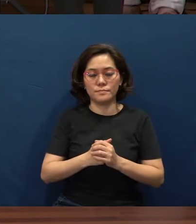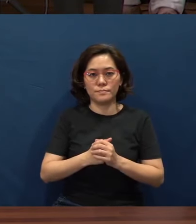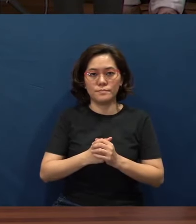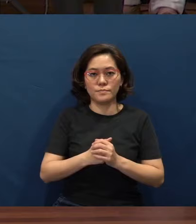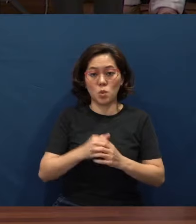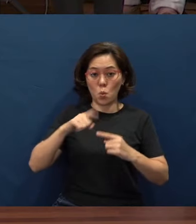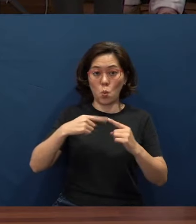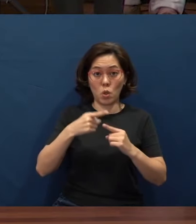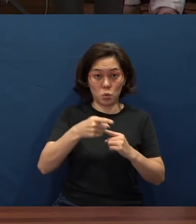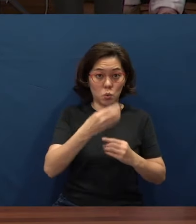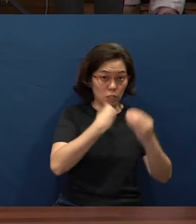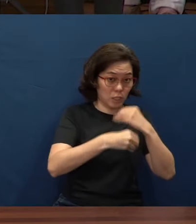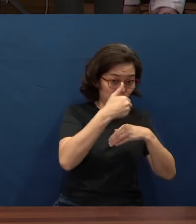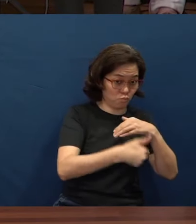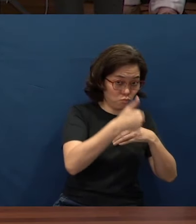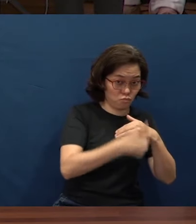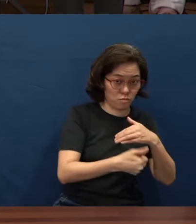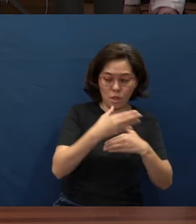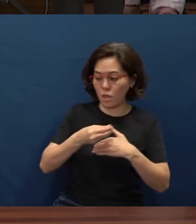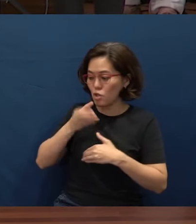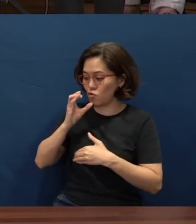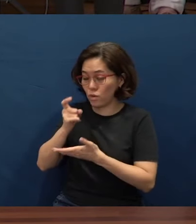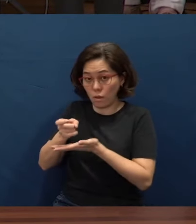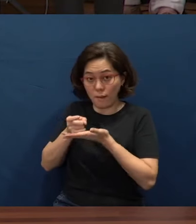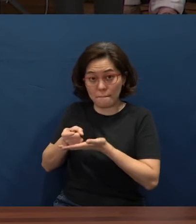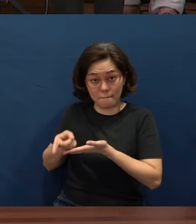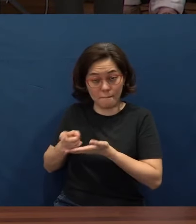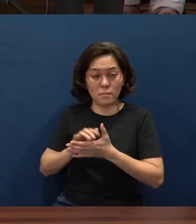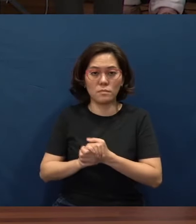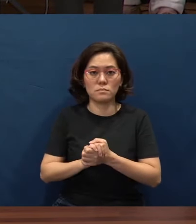For whenever you eat this bread and drink this cup,